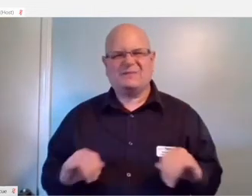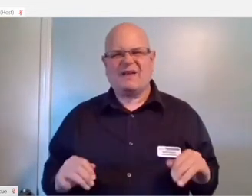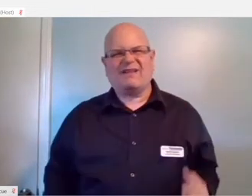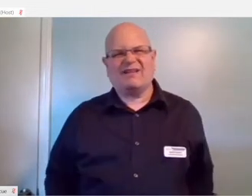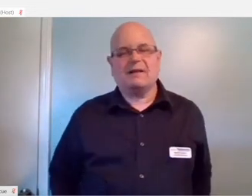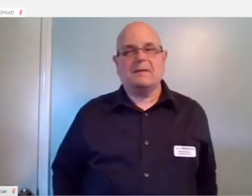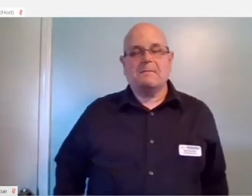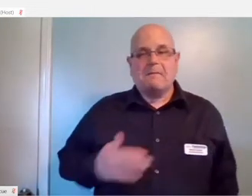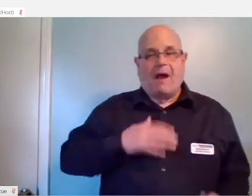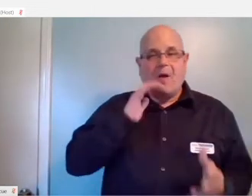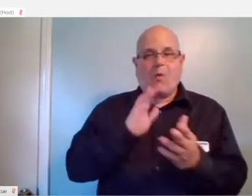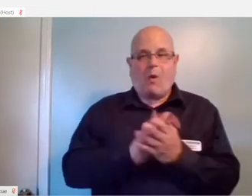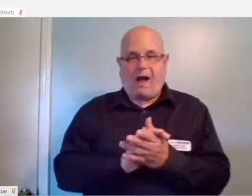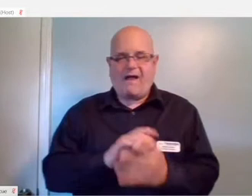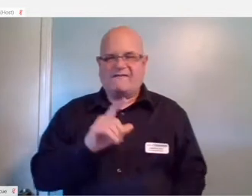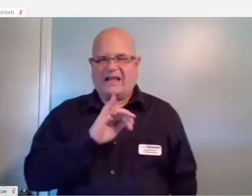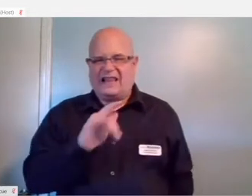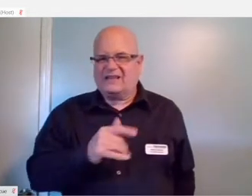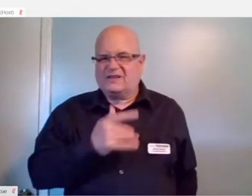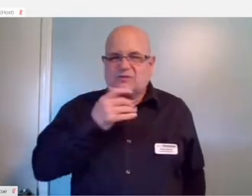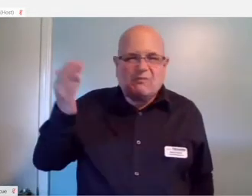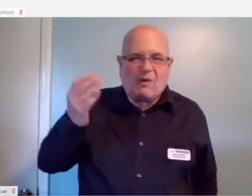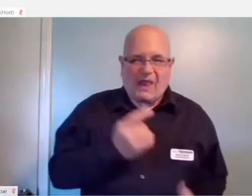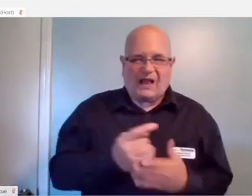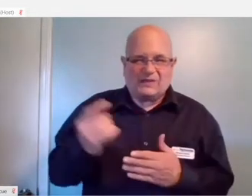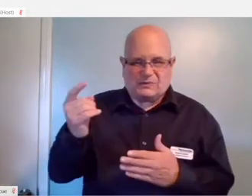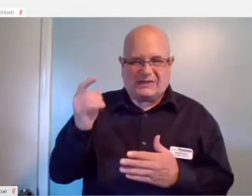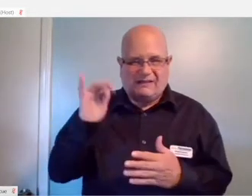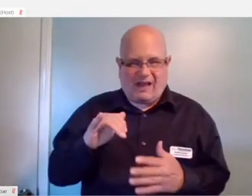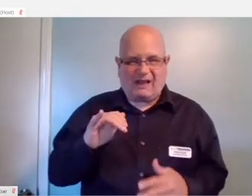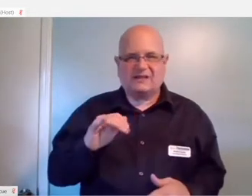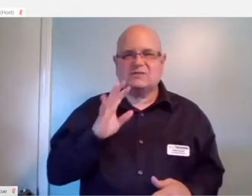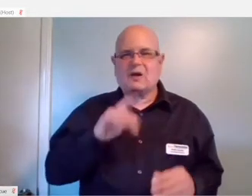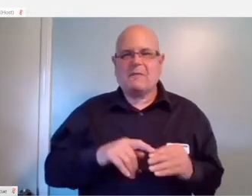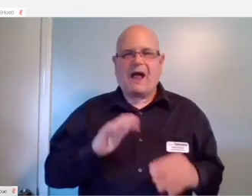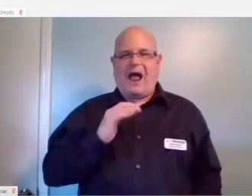My wife, Liz Persaud, is one of the people who talks about our own home and how we have